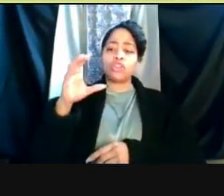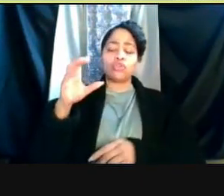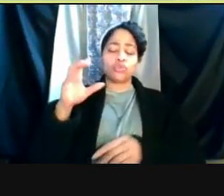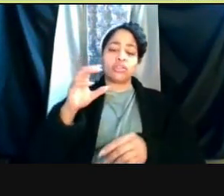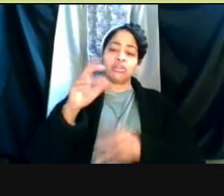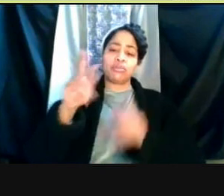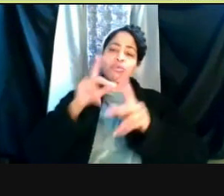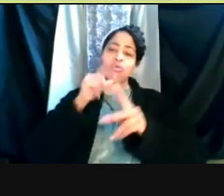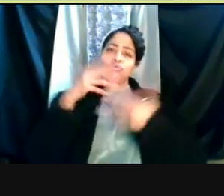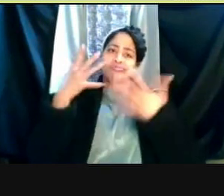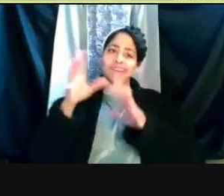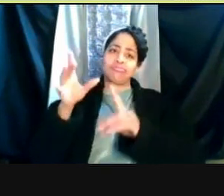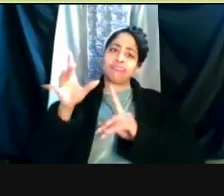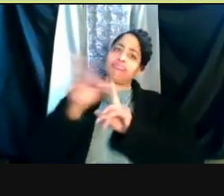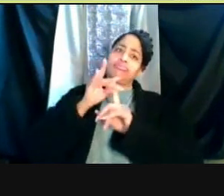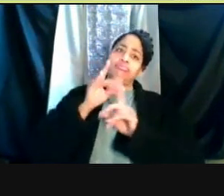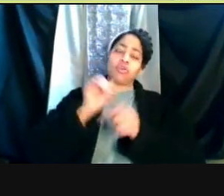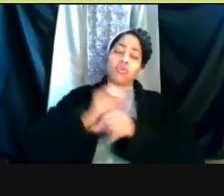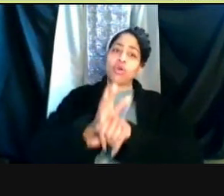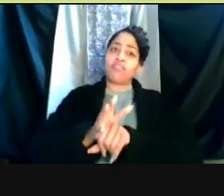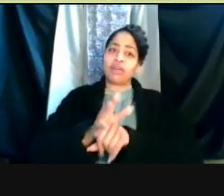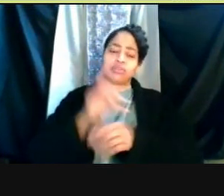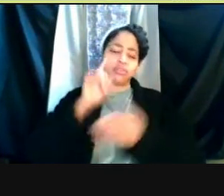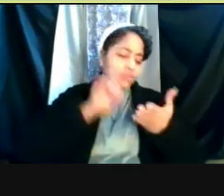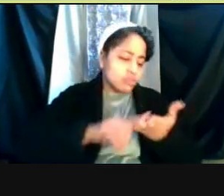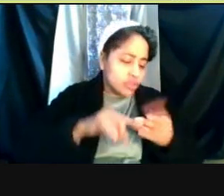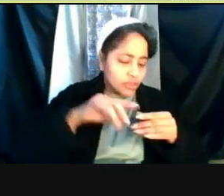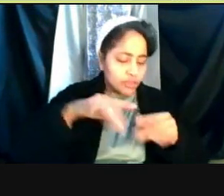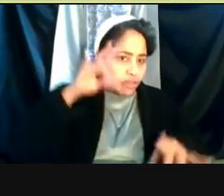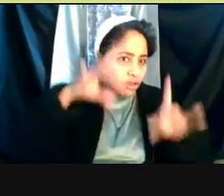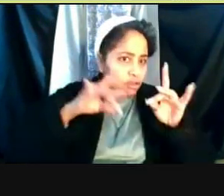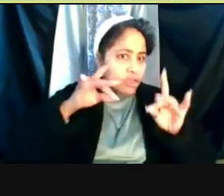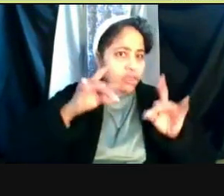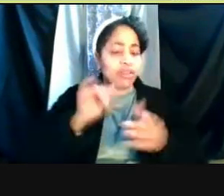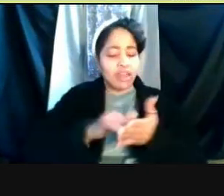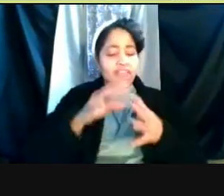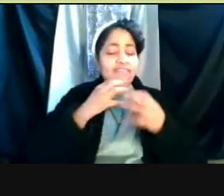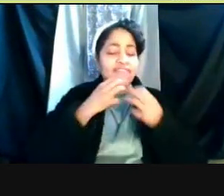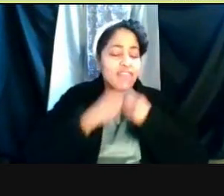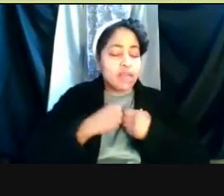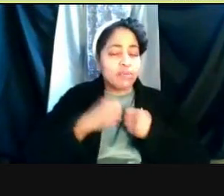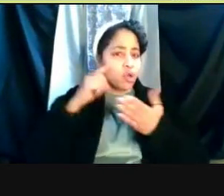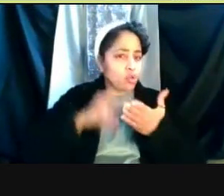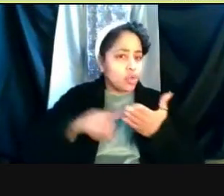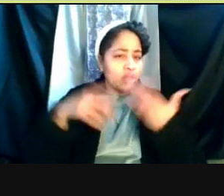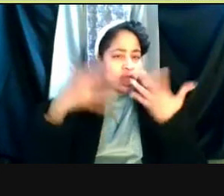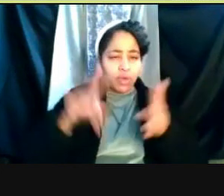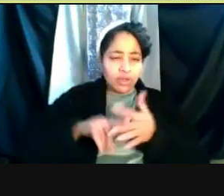with coronavirus. This valuable resource has already helped shed some light on how the virus can cause blood clotting